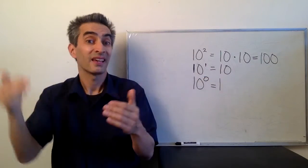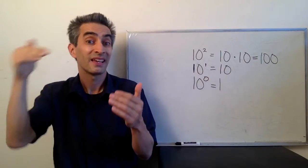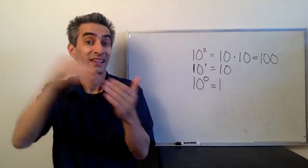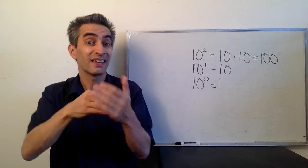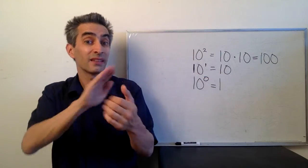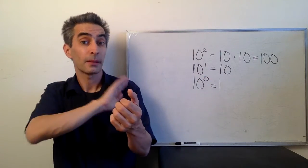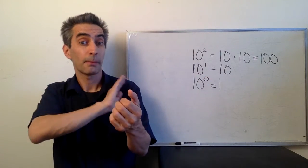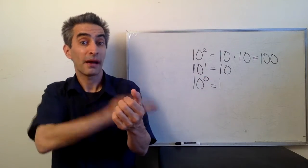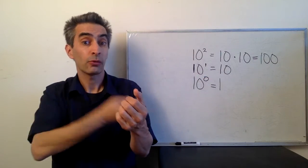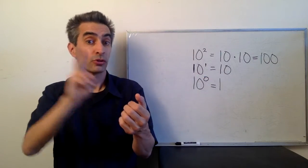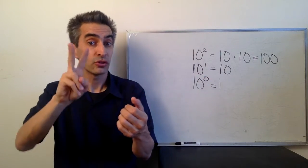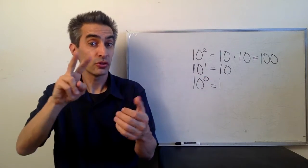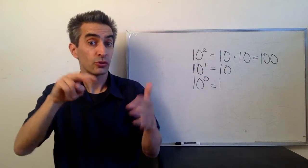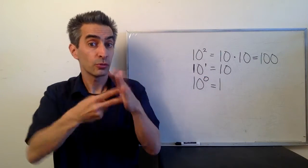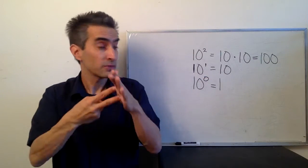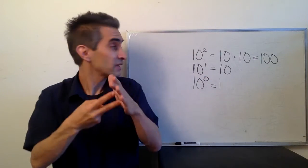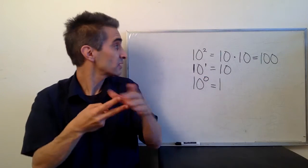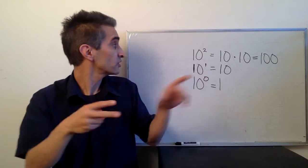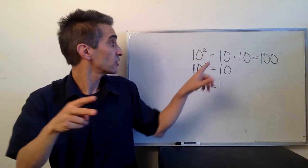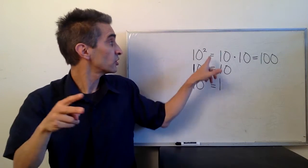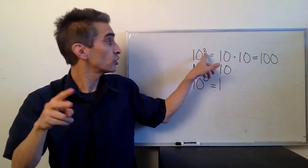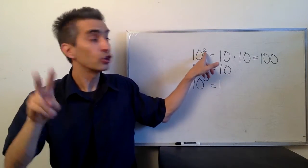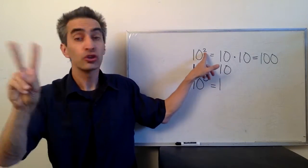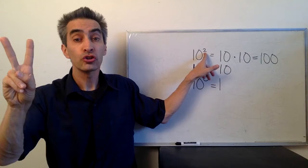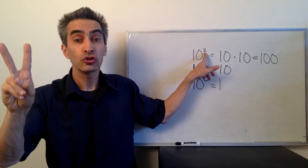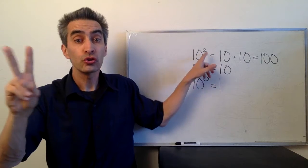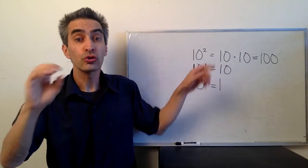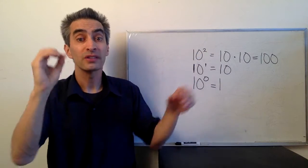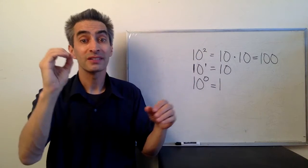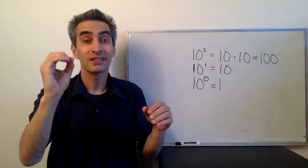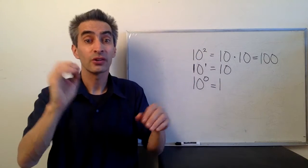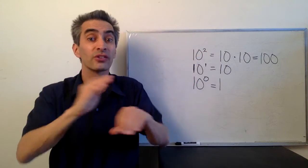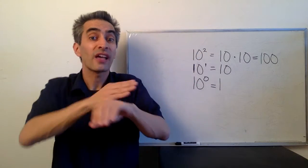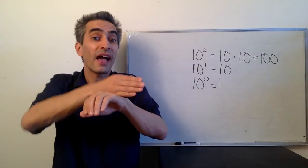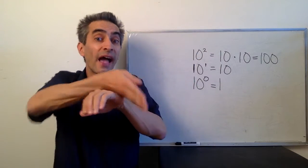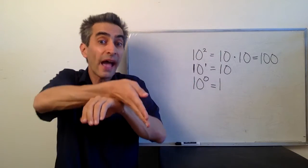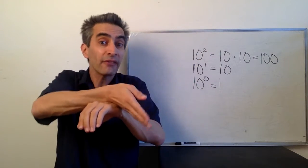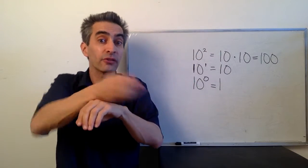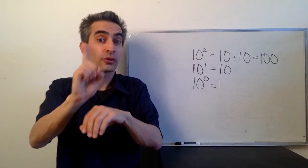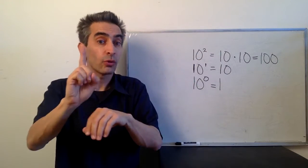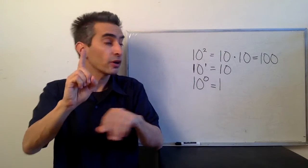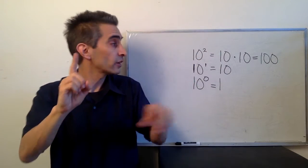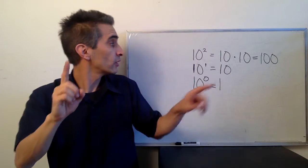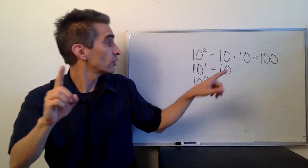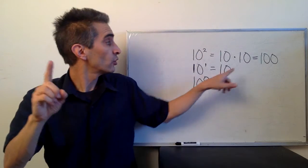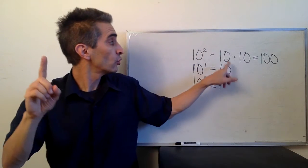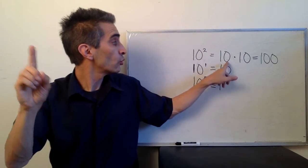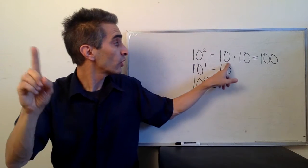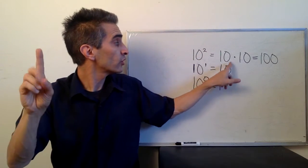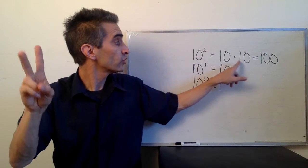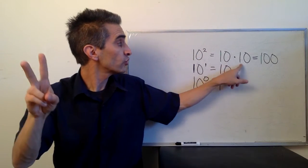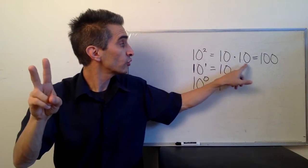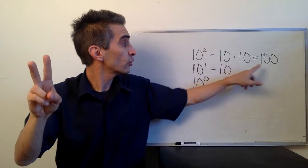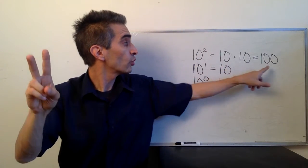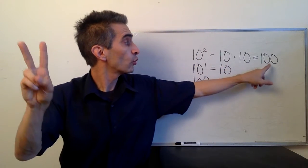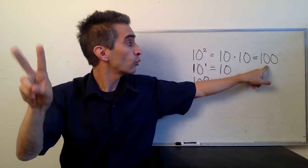Again, in the power of 2, the two means that there's two 0's after the 1.